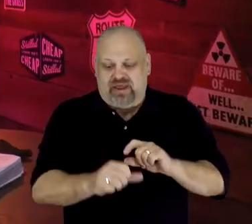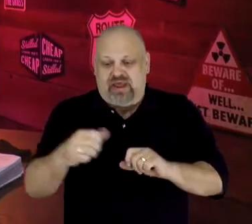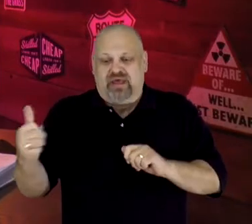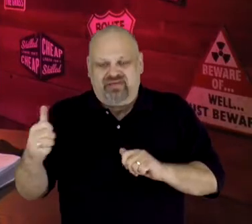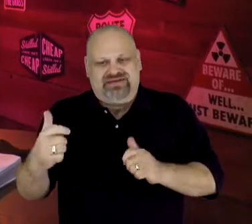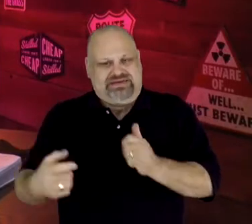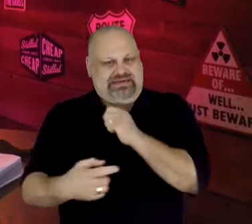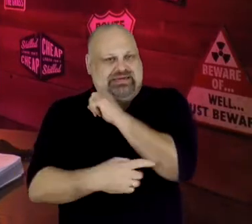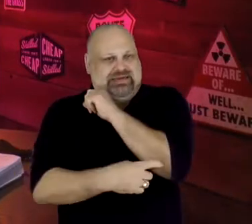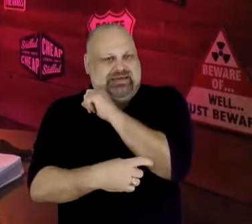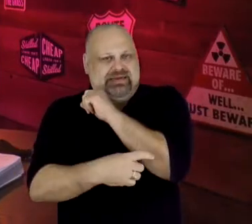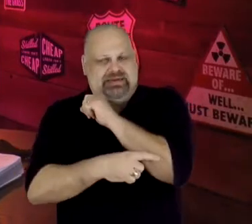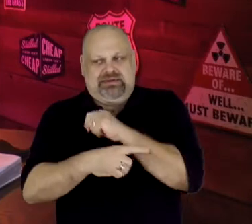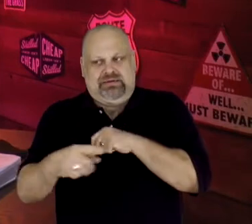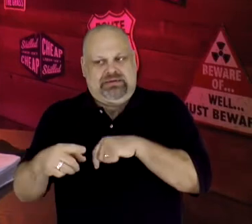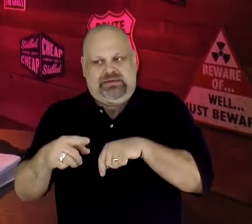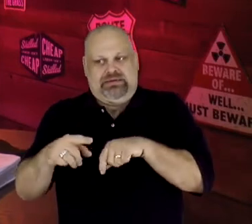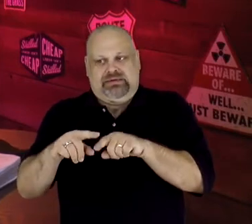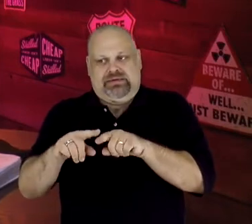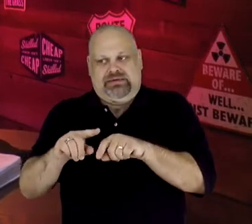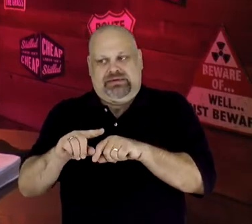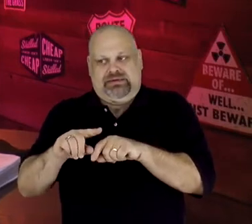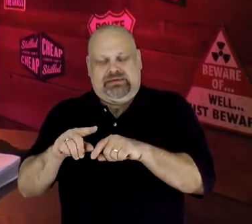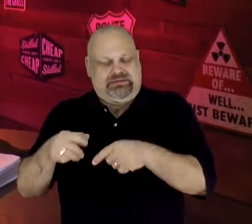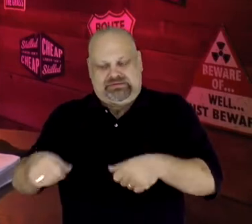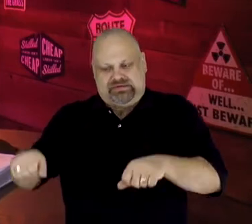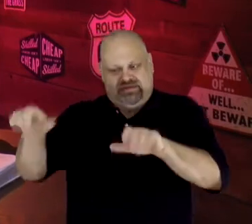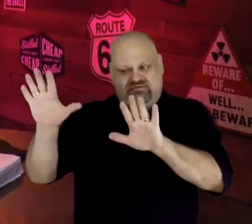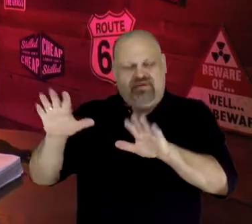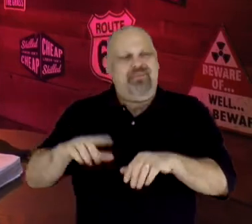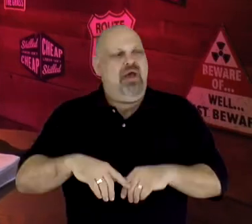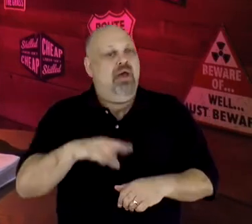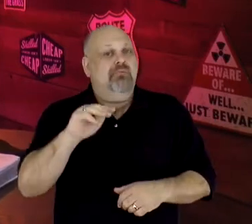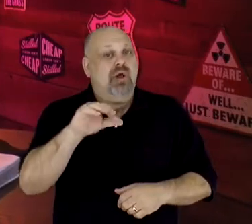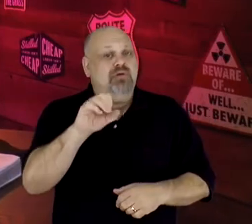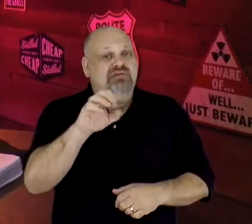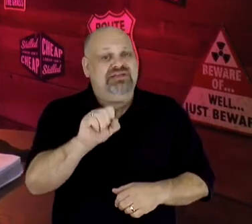Moses and the people of Israel faced insurmountable obstacles time and again,